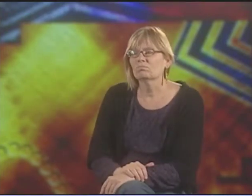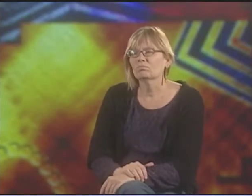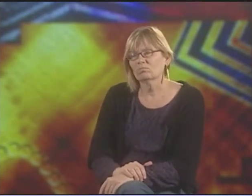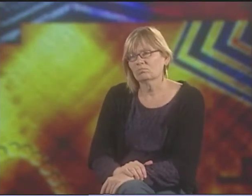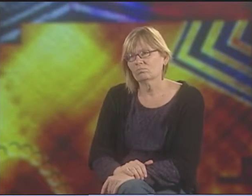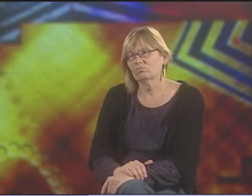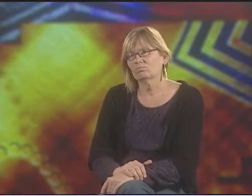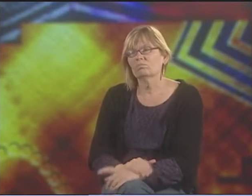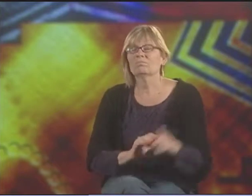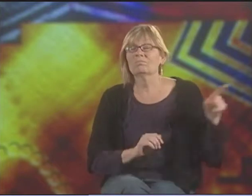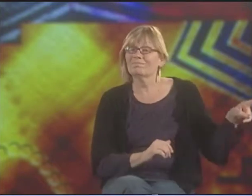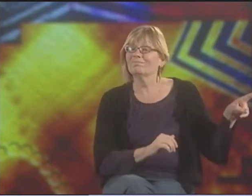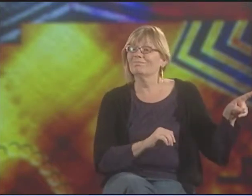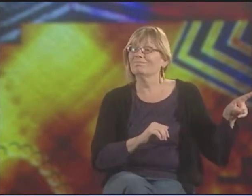AND HOW THEY'RE SQUELCHED.